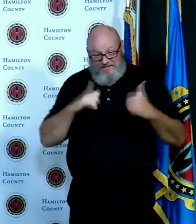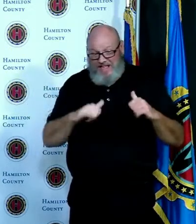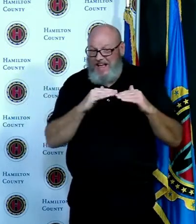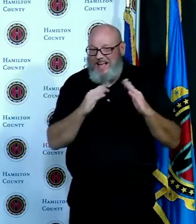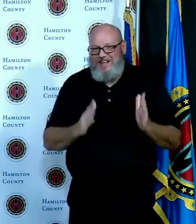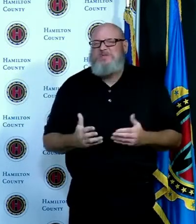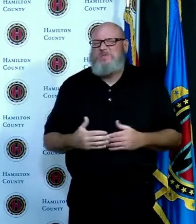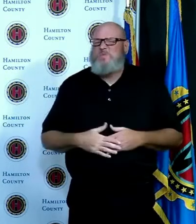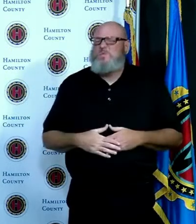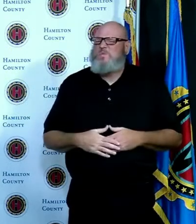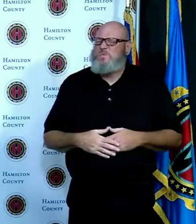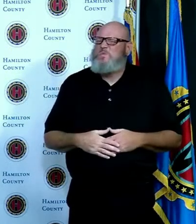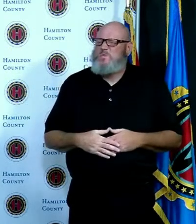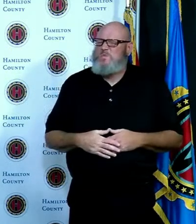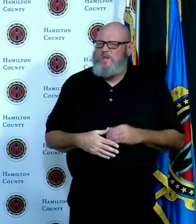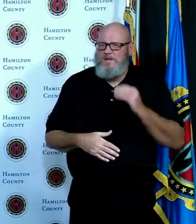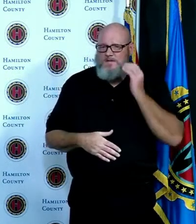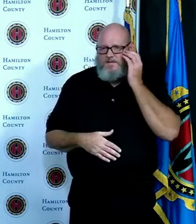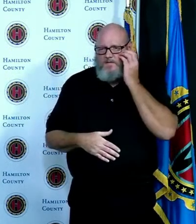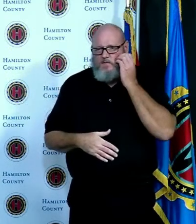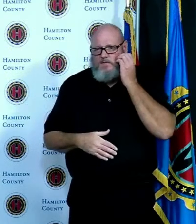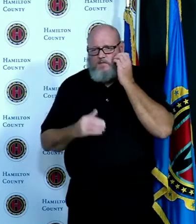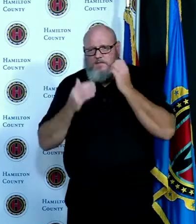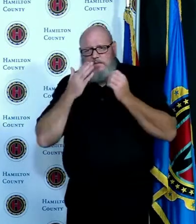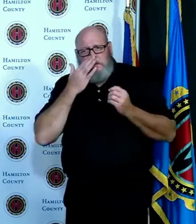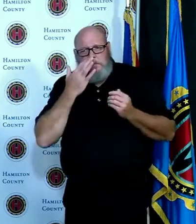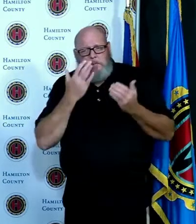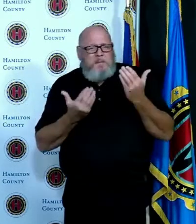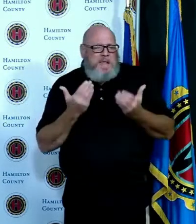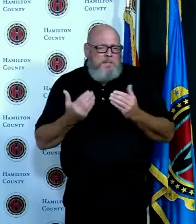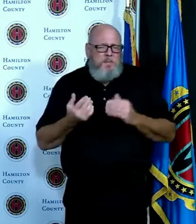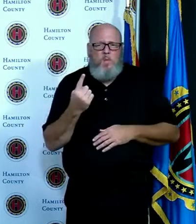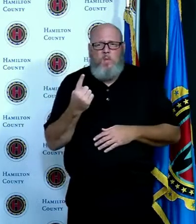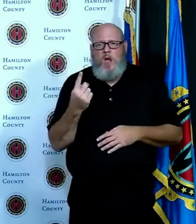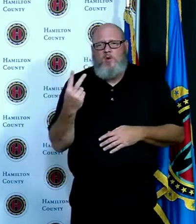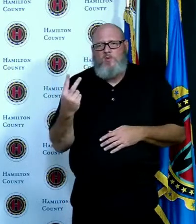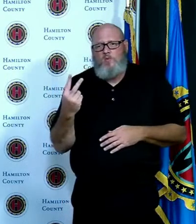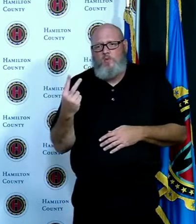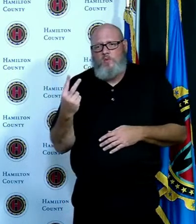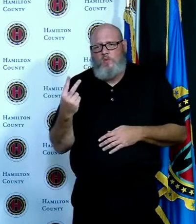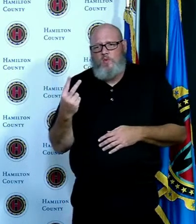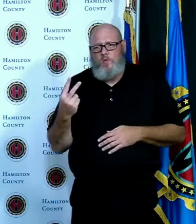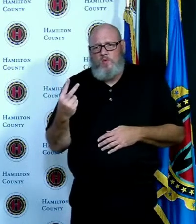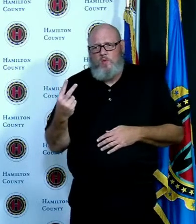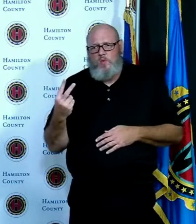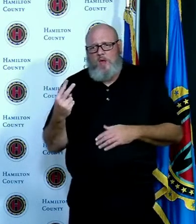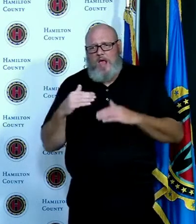up and doing one or two families pumpkin carving with a mask on it's just this whole concept of